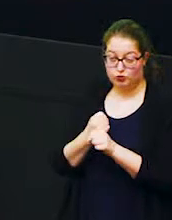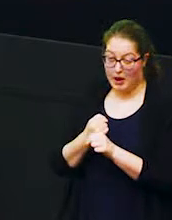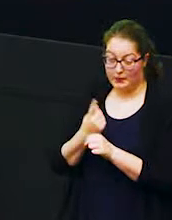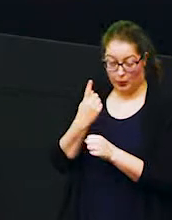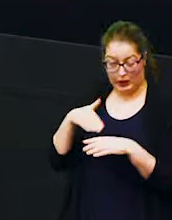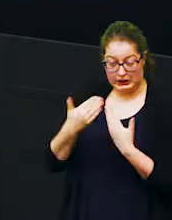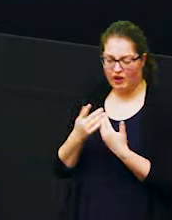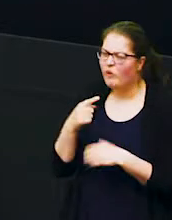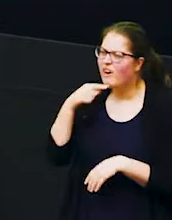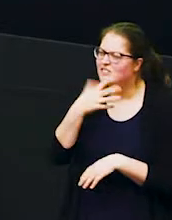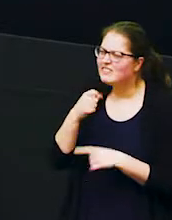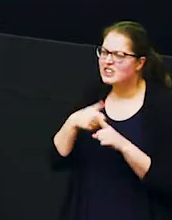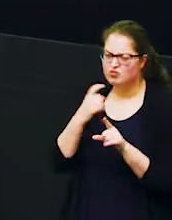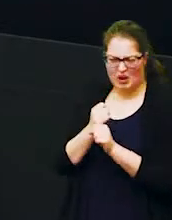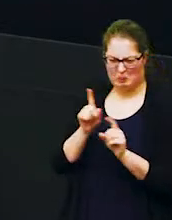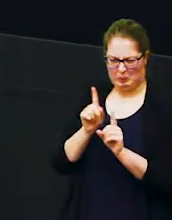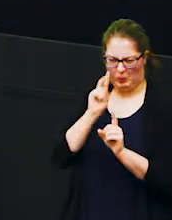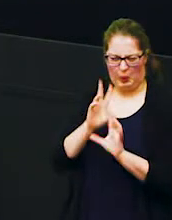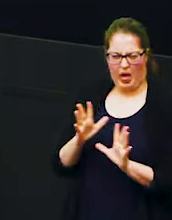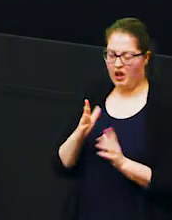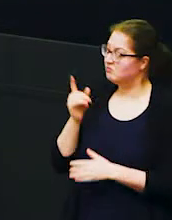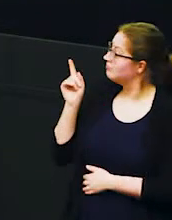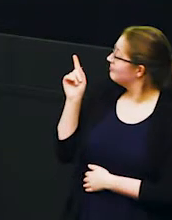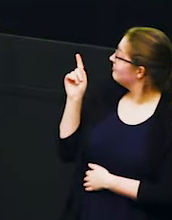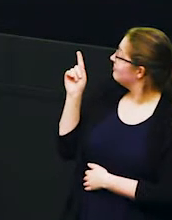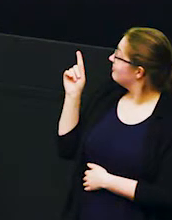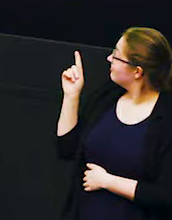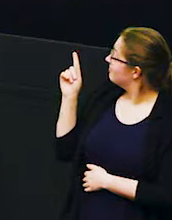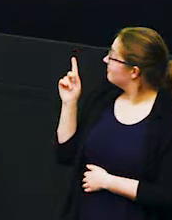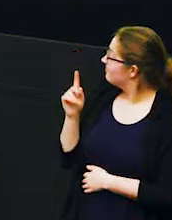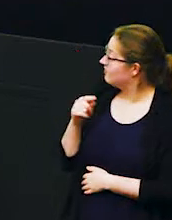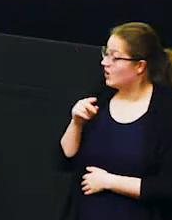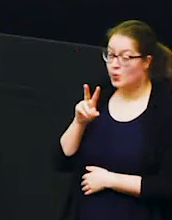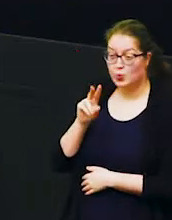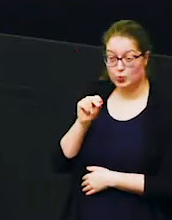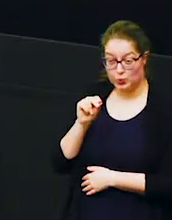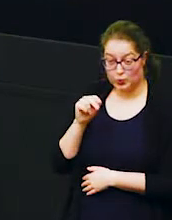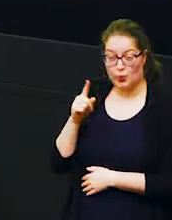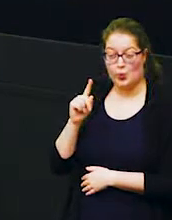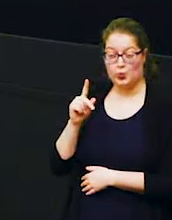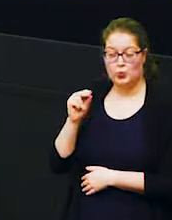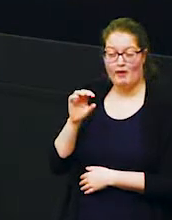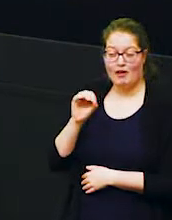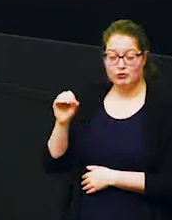does 150 kilograms look like it looks like 1250 bananas that's how much an elephant is eating